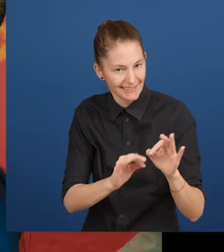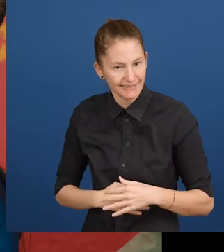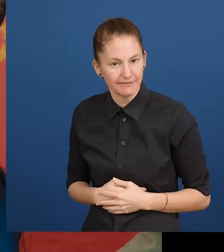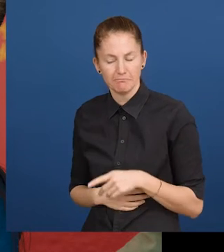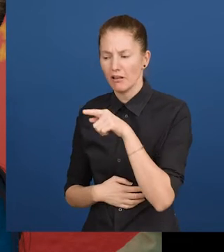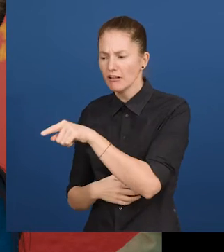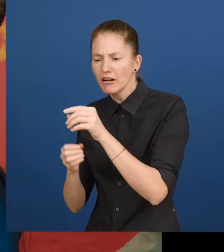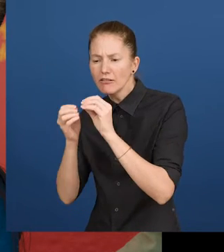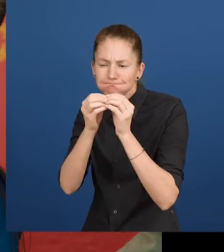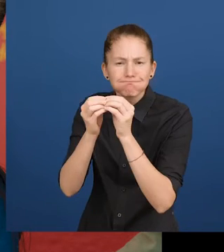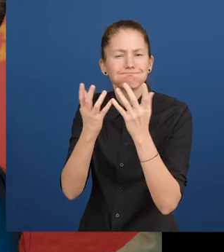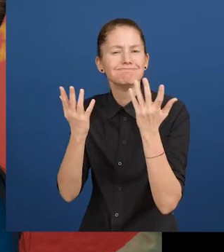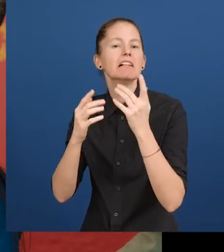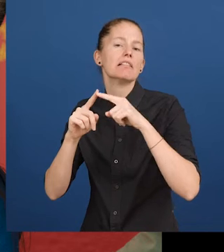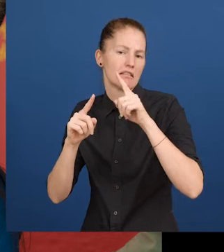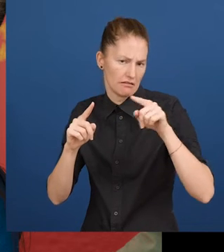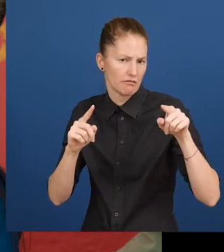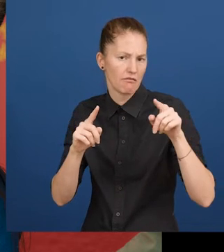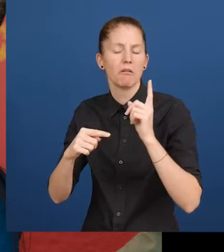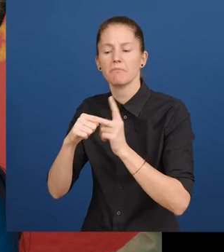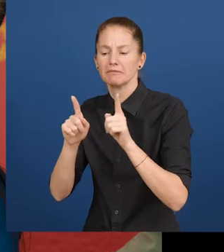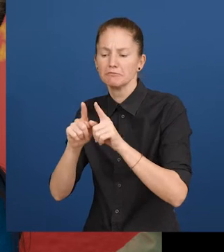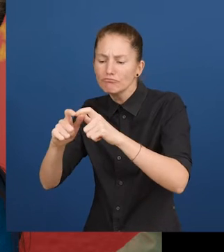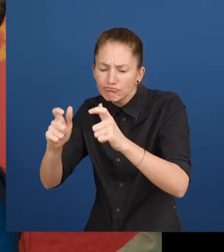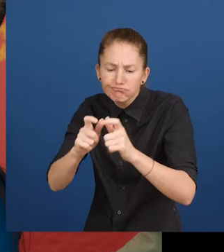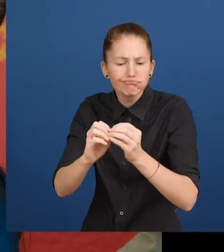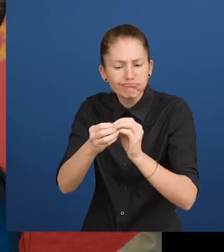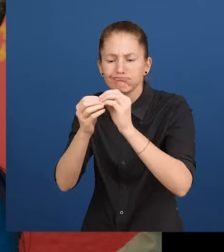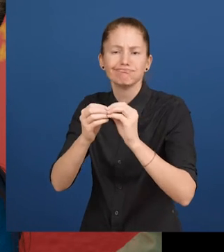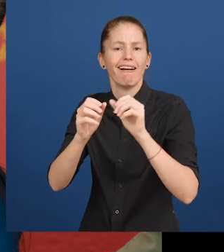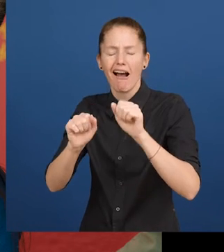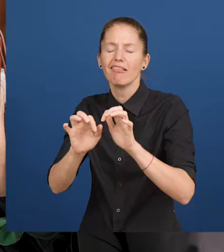done by combining digital and multisensory elements. From 2015